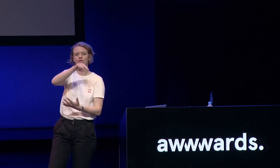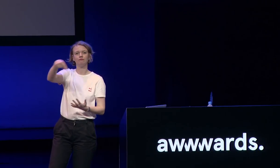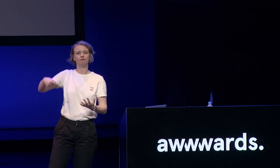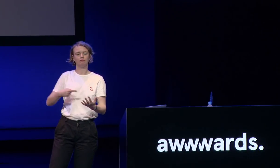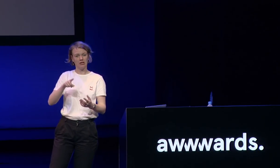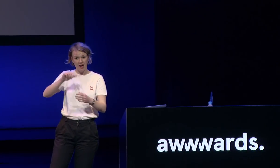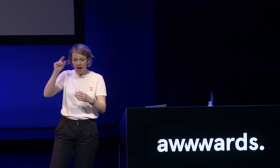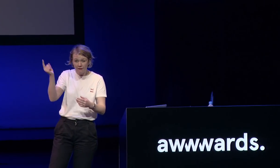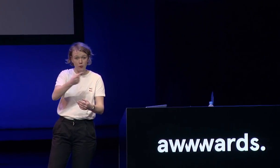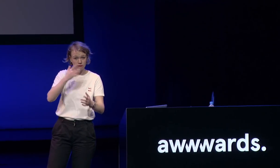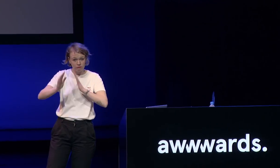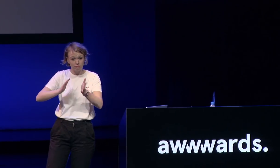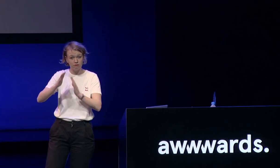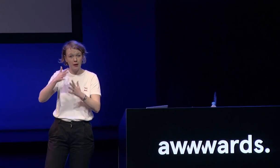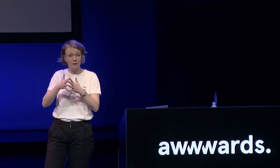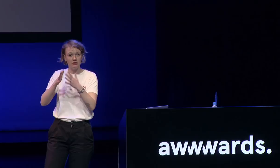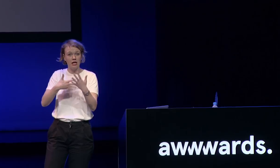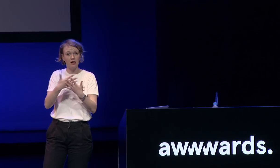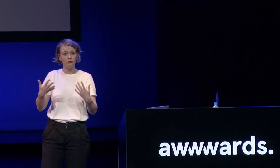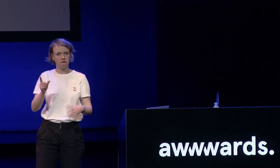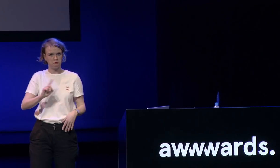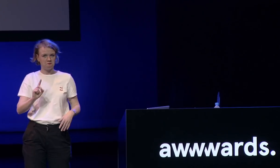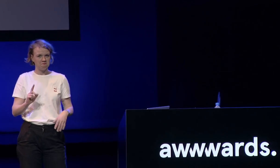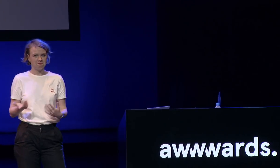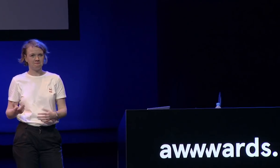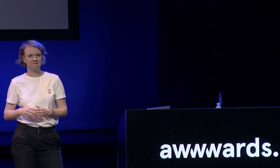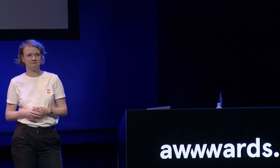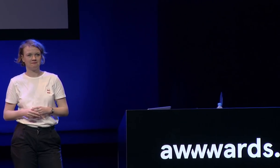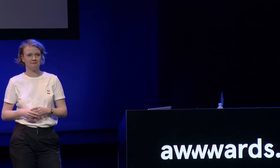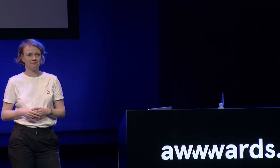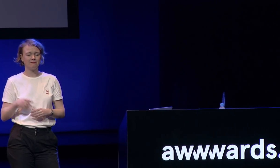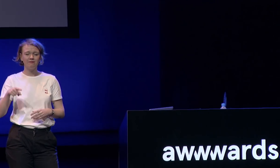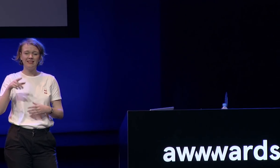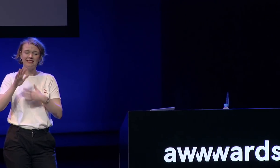communicate but not everybody in the world knows American Sign Language so